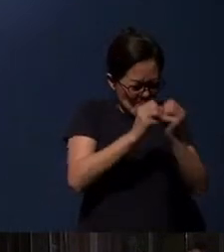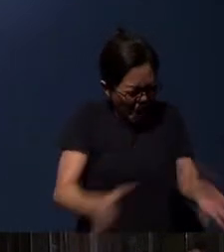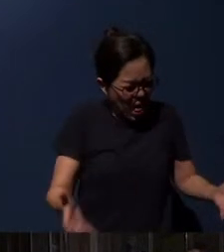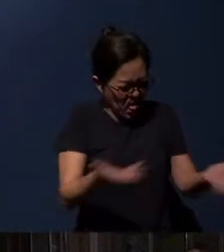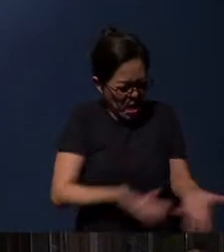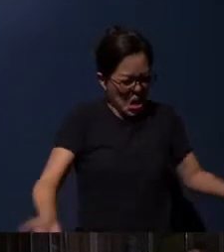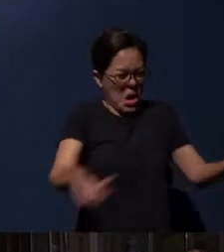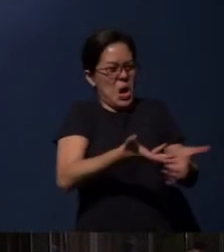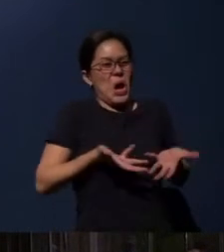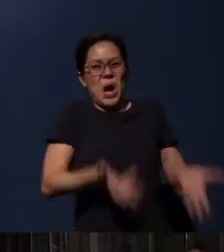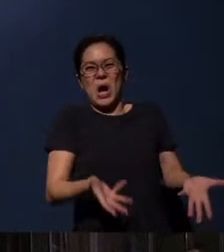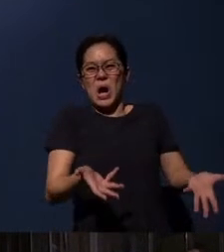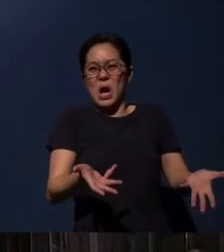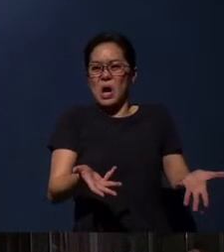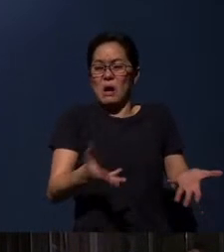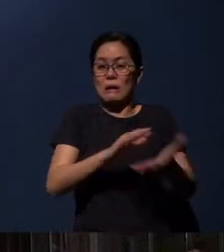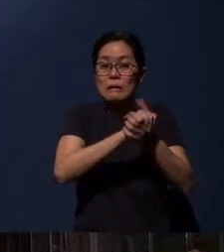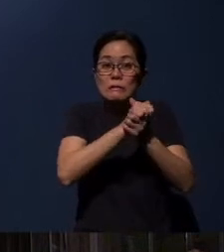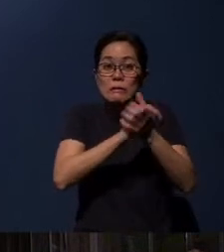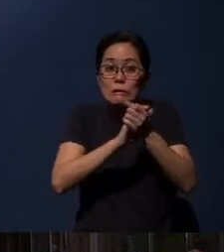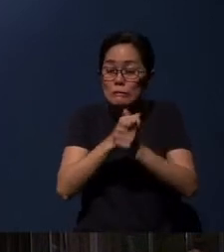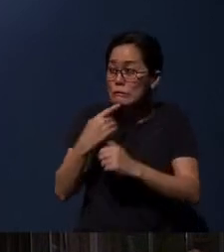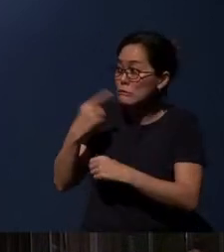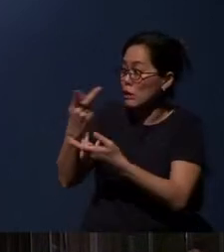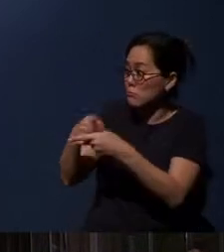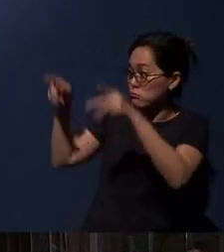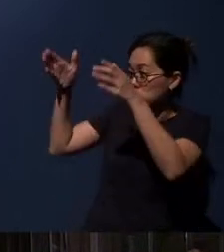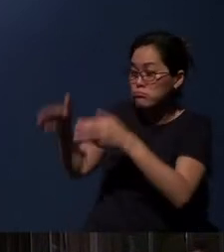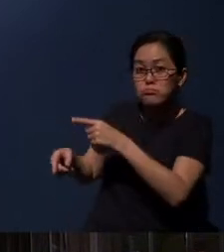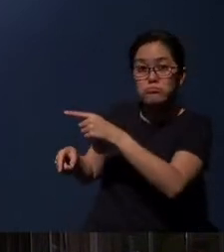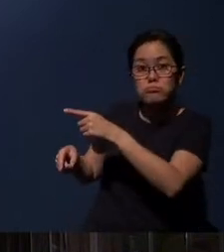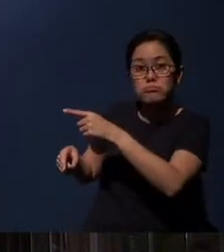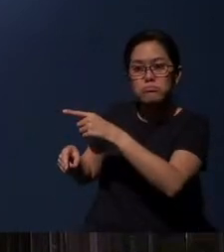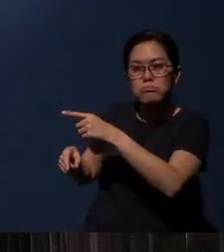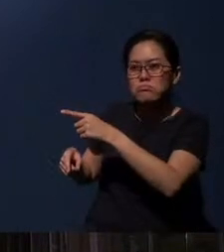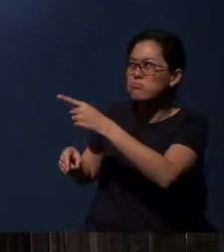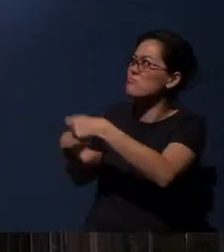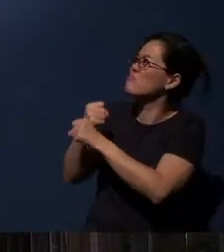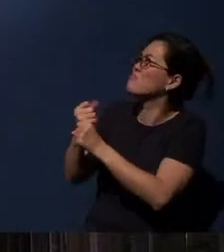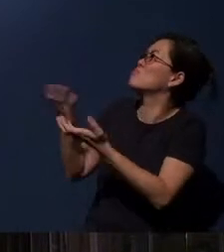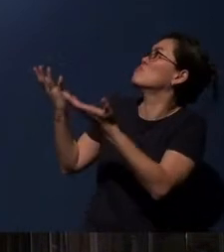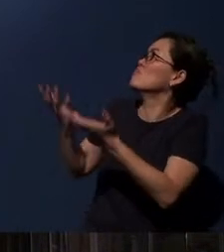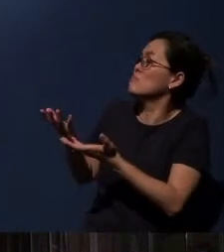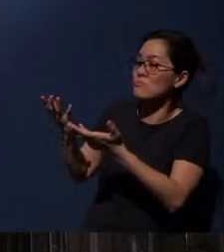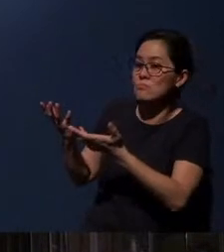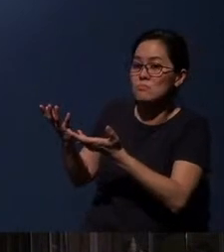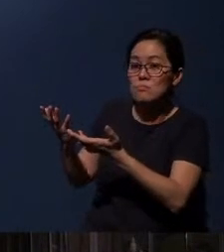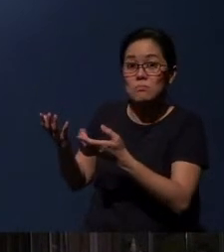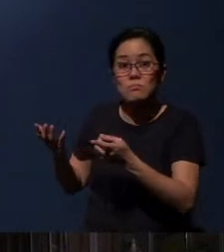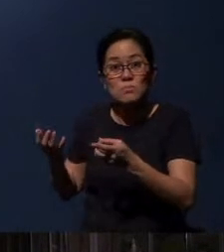Does the clay say to the potter, ‘What are you making?’